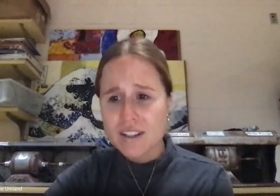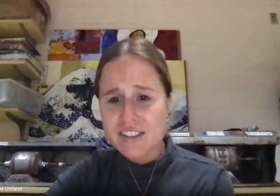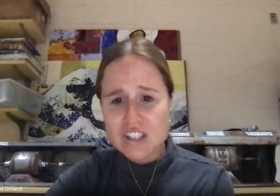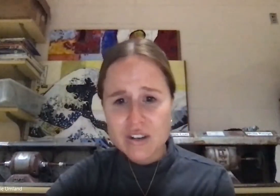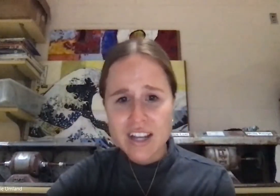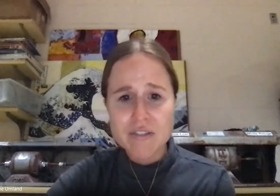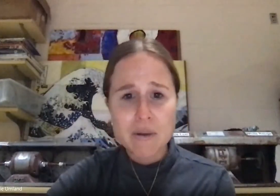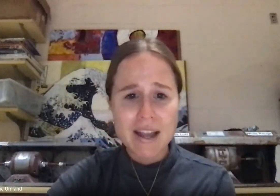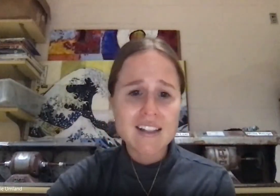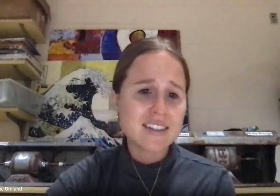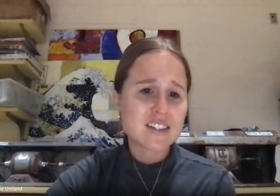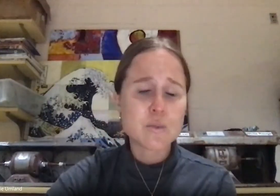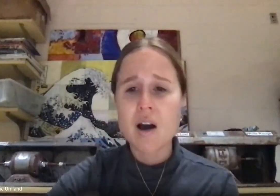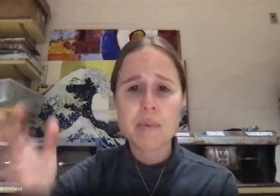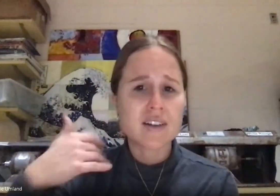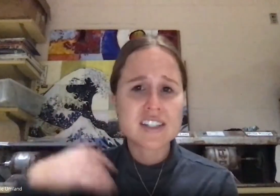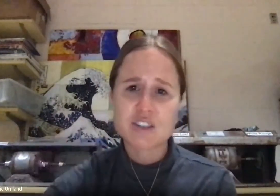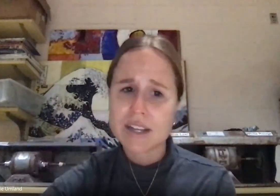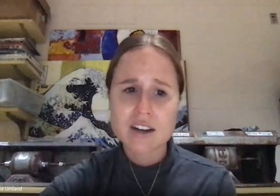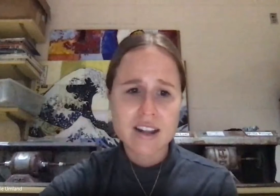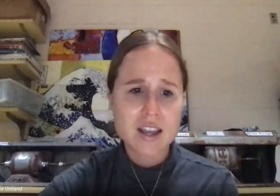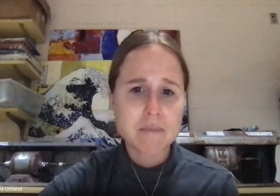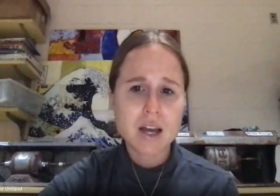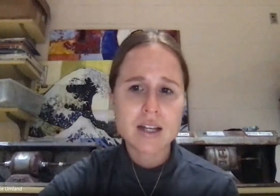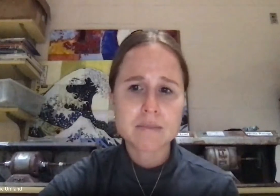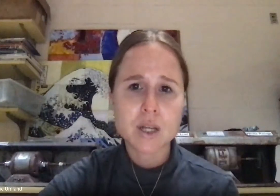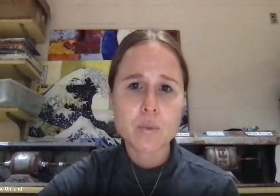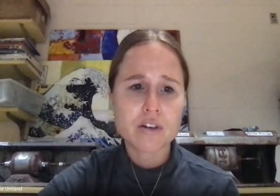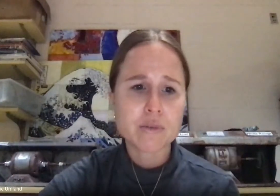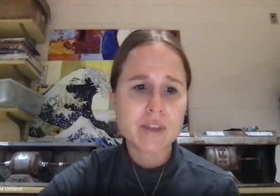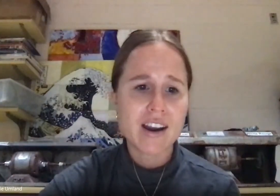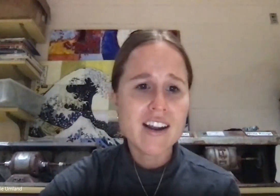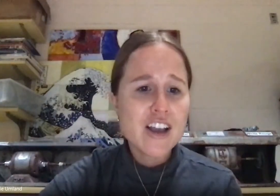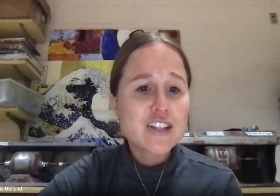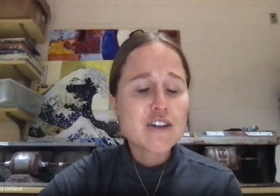class as well, but I'll still read her name and we'll go from